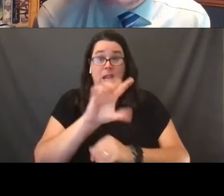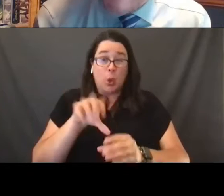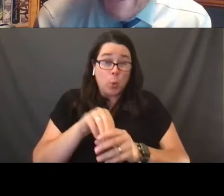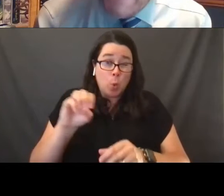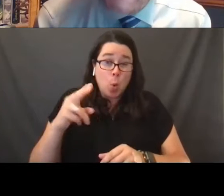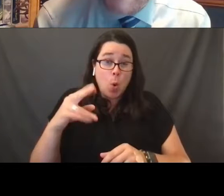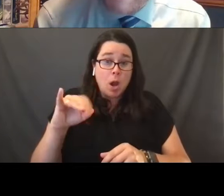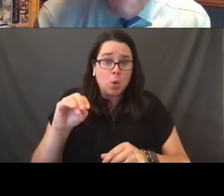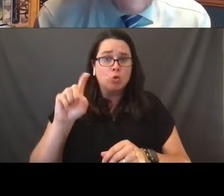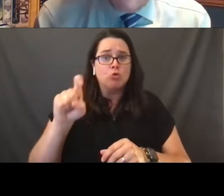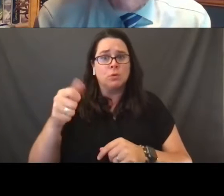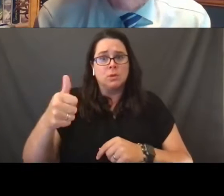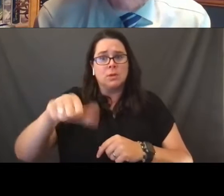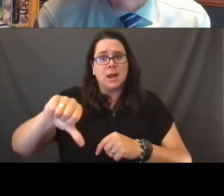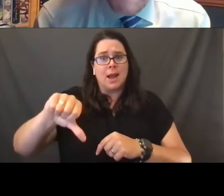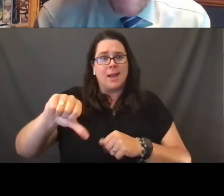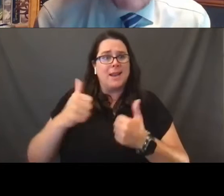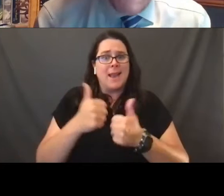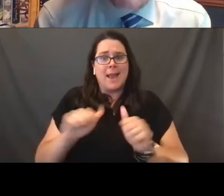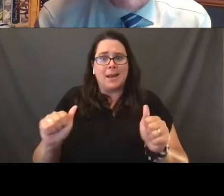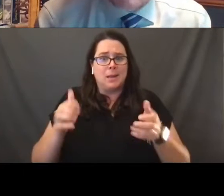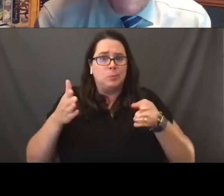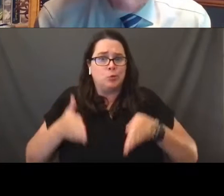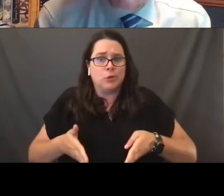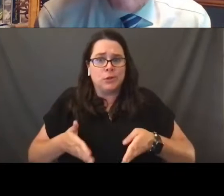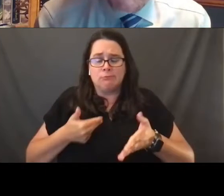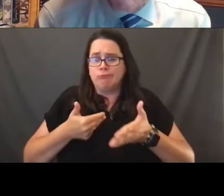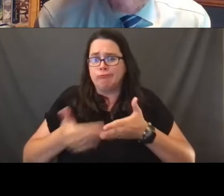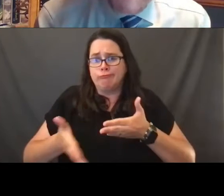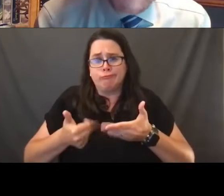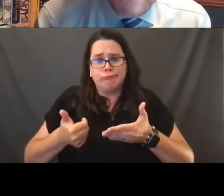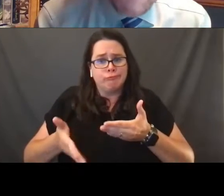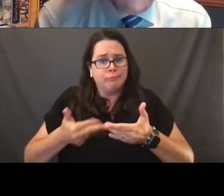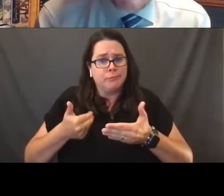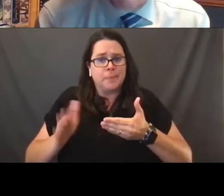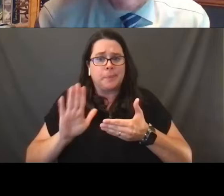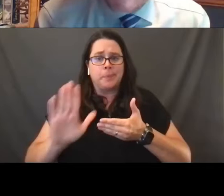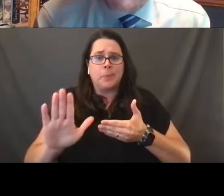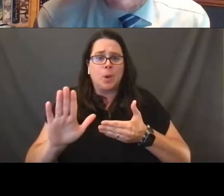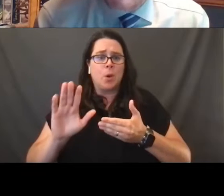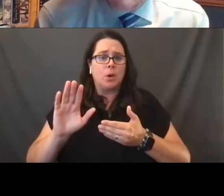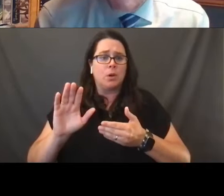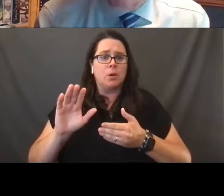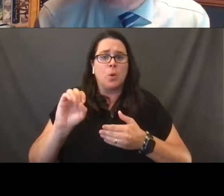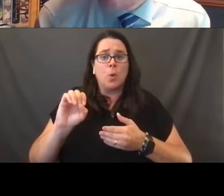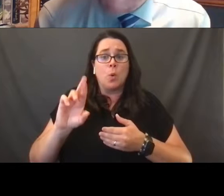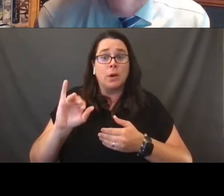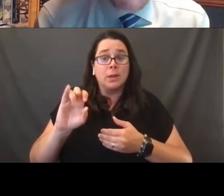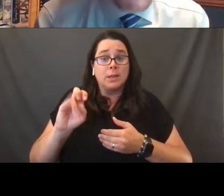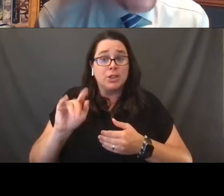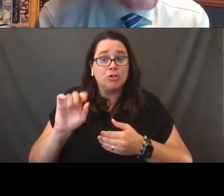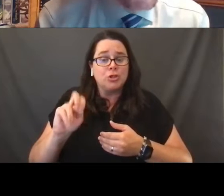should deny any individual regardless of their orientation, their identity, who they are,